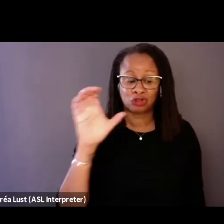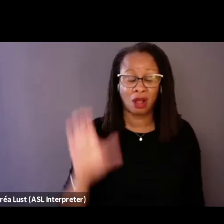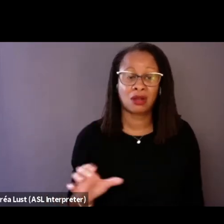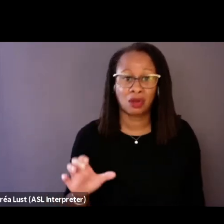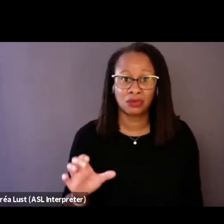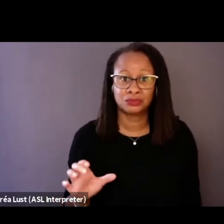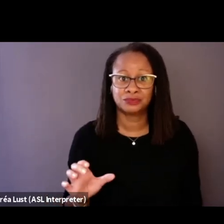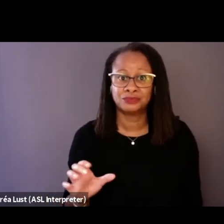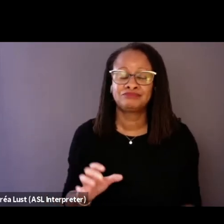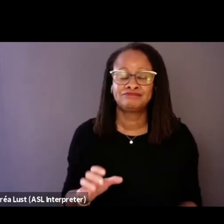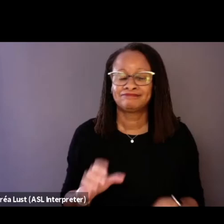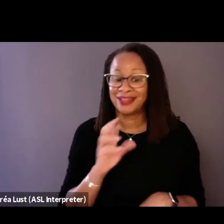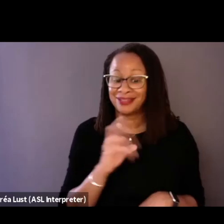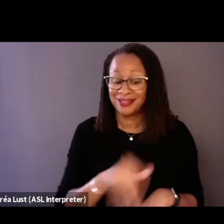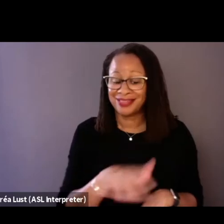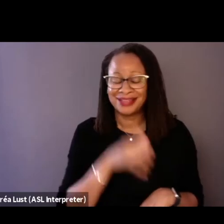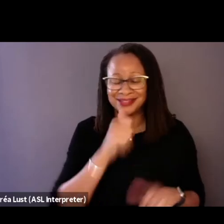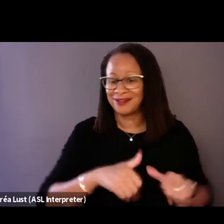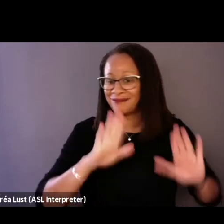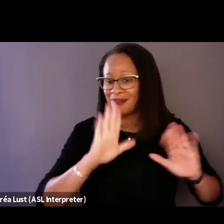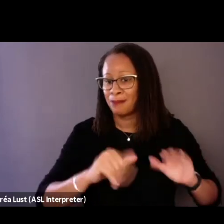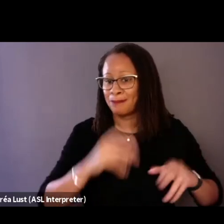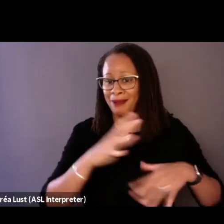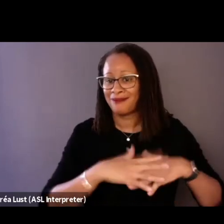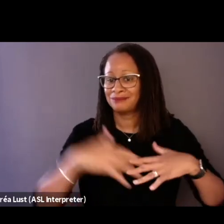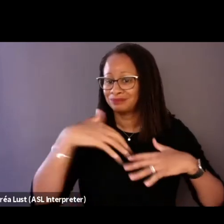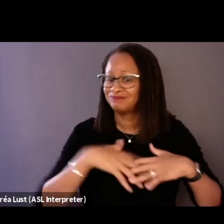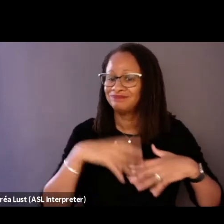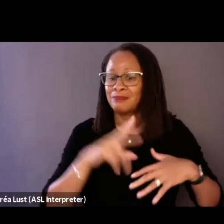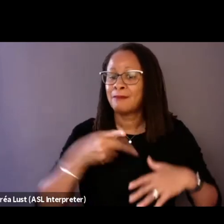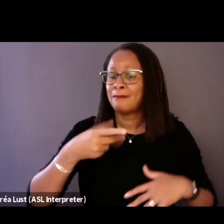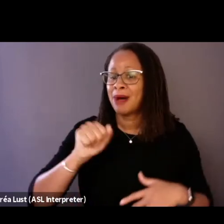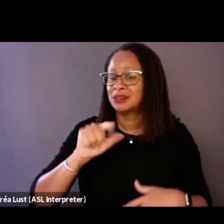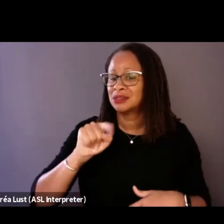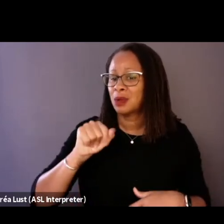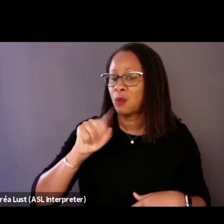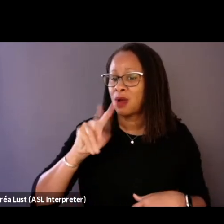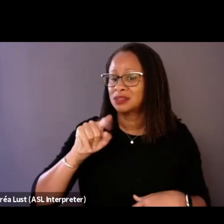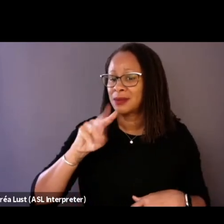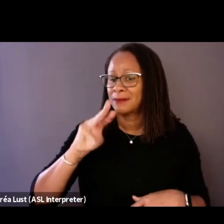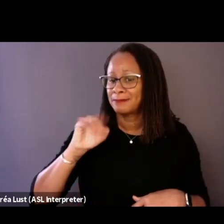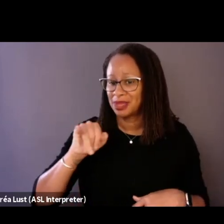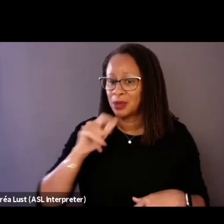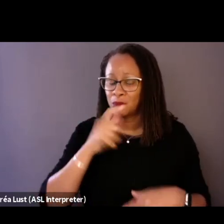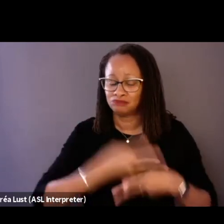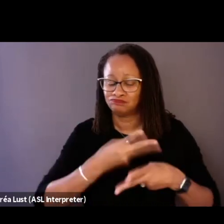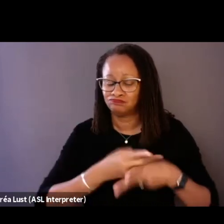which is on the unseeded land of the Pottawatomie people who have been stewards of this land for generations.